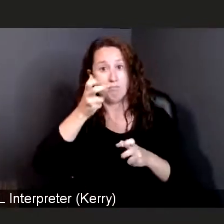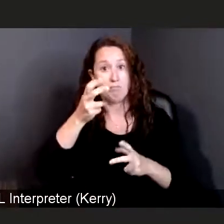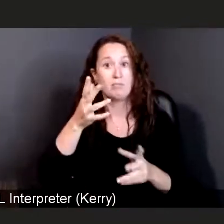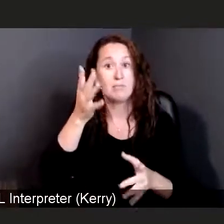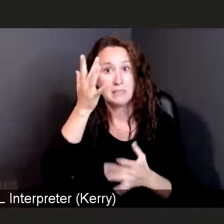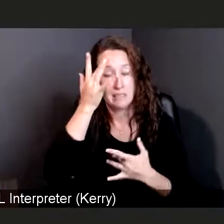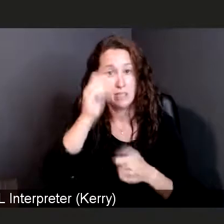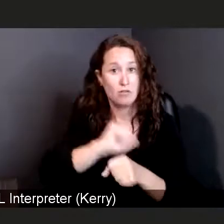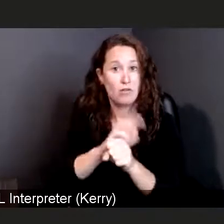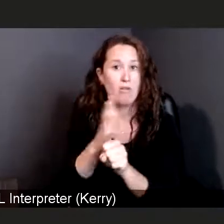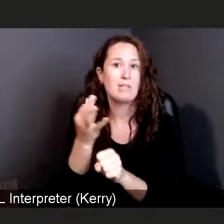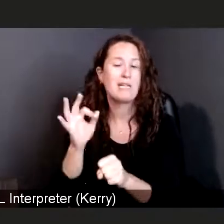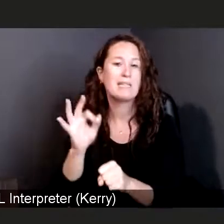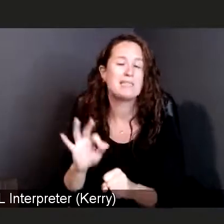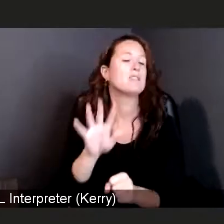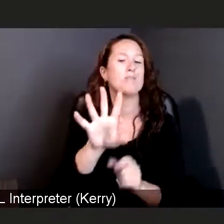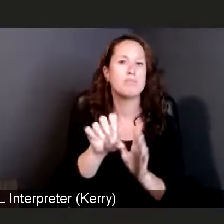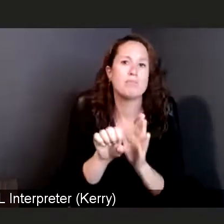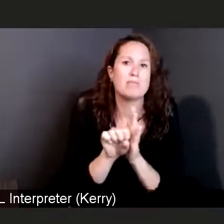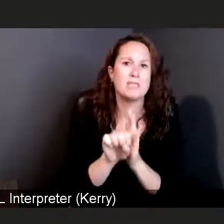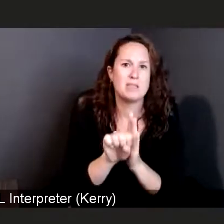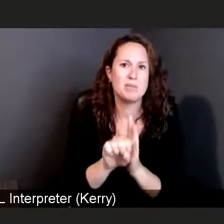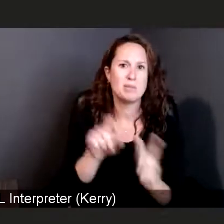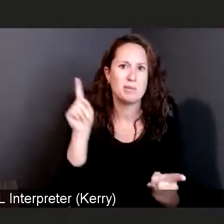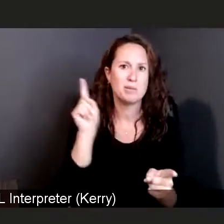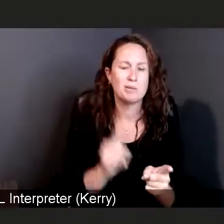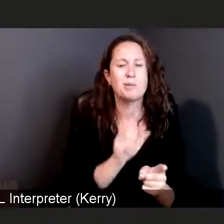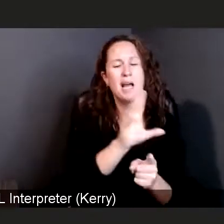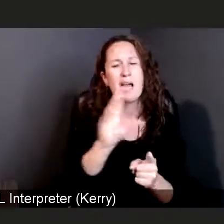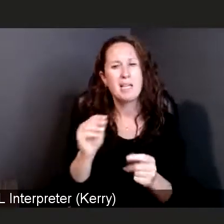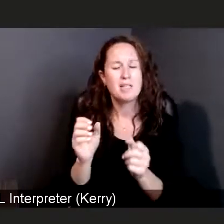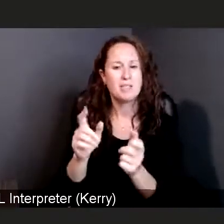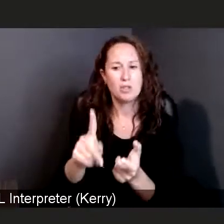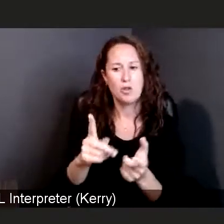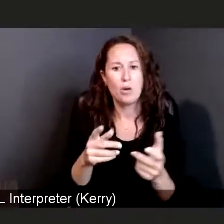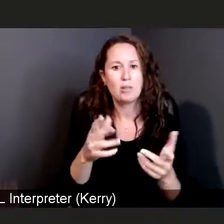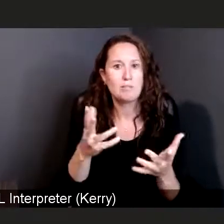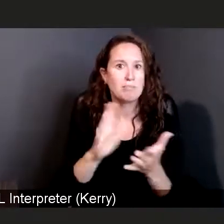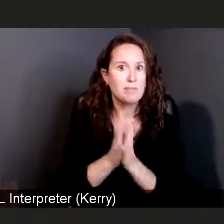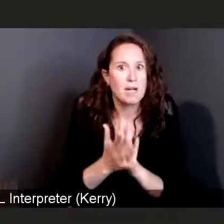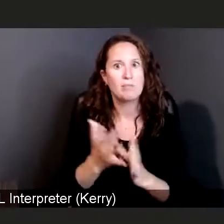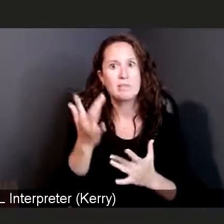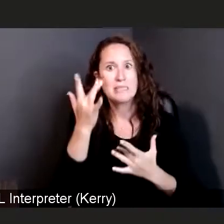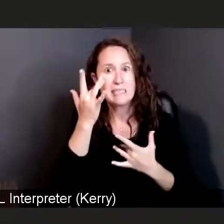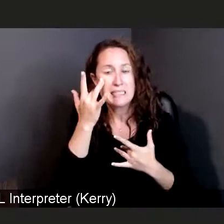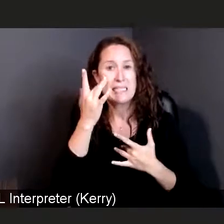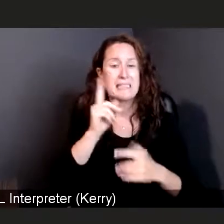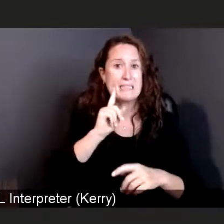decrease your chance of becoming ill, ill enough that lands you in the hospital,